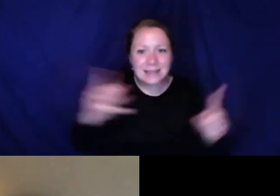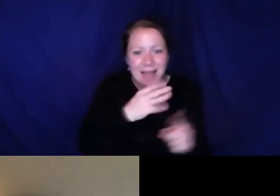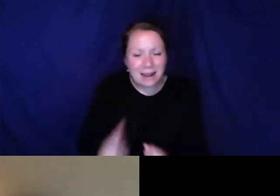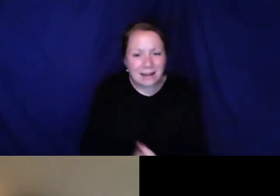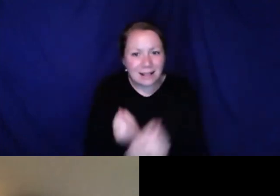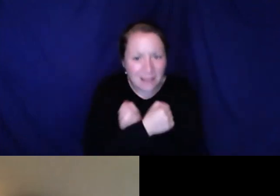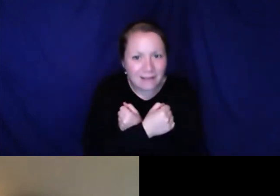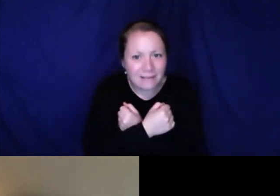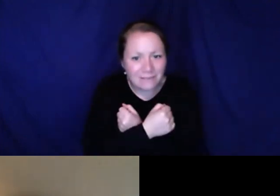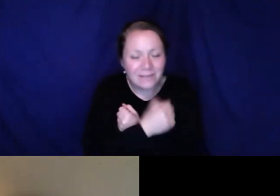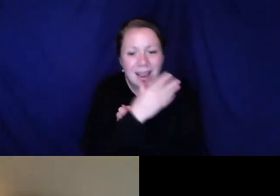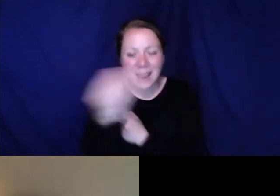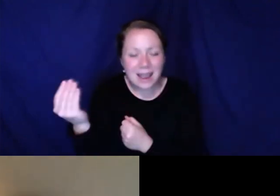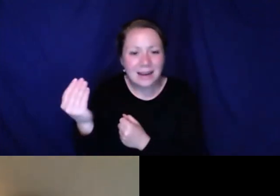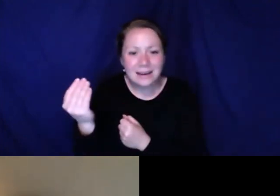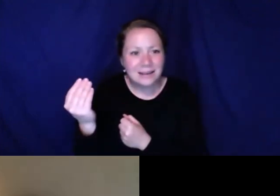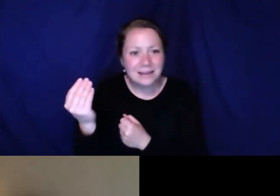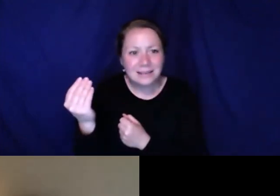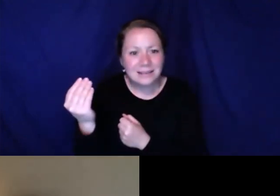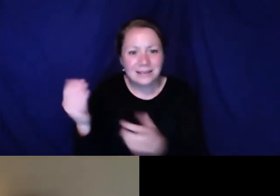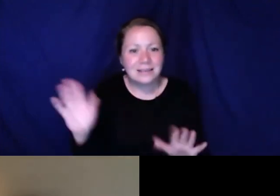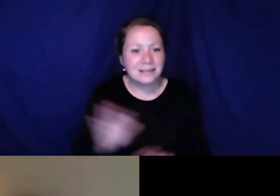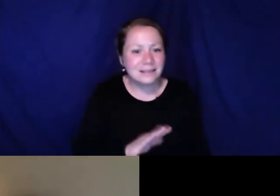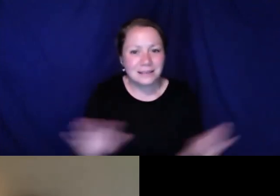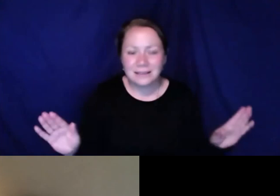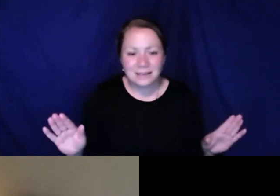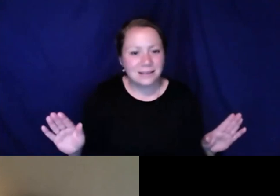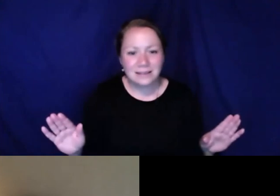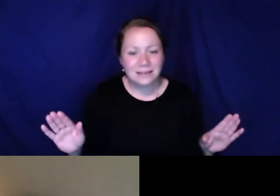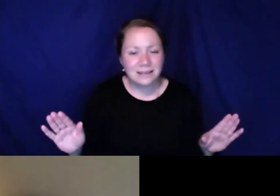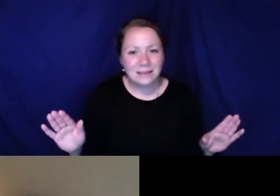able-body people.